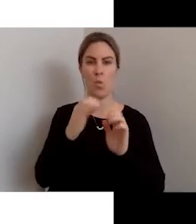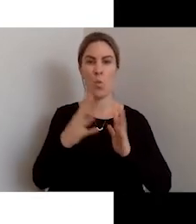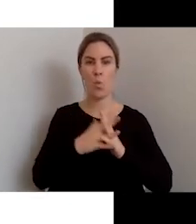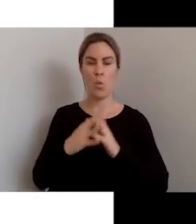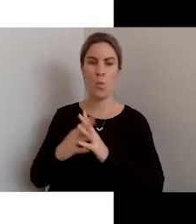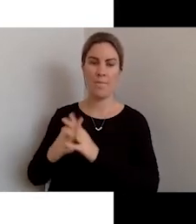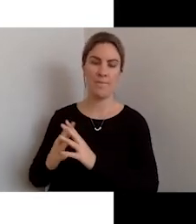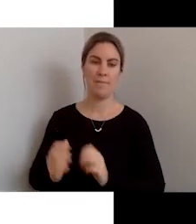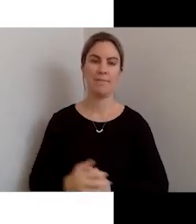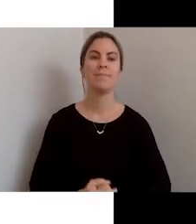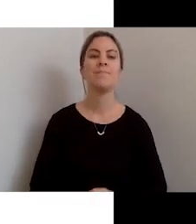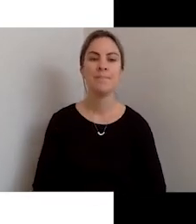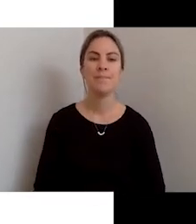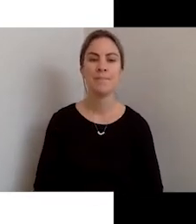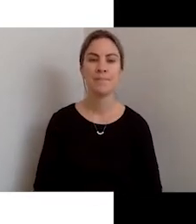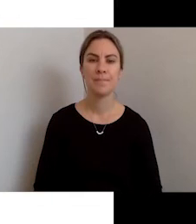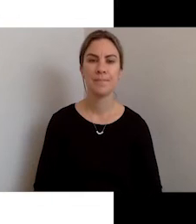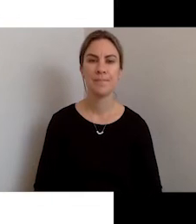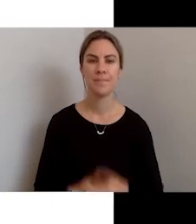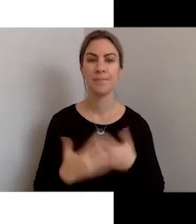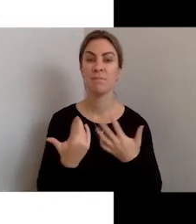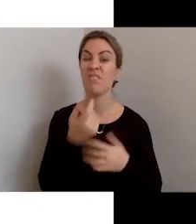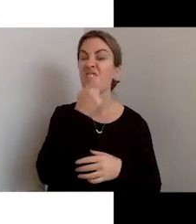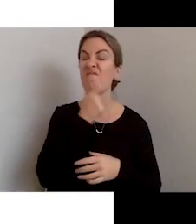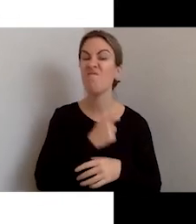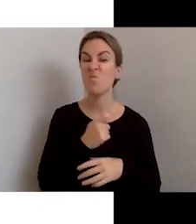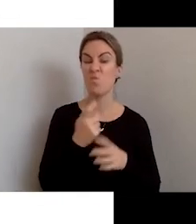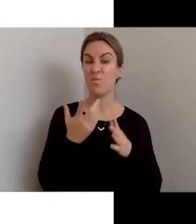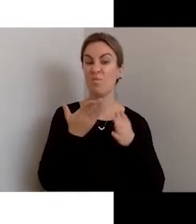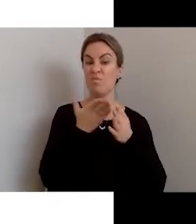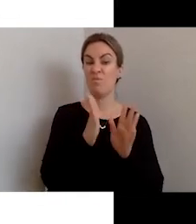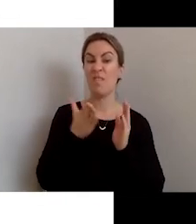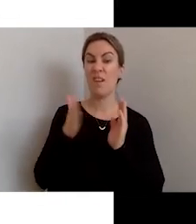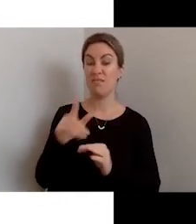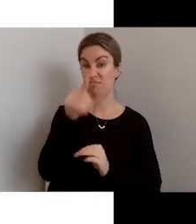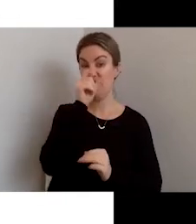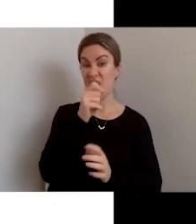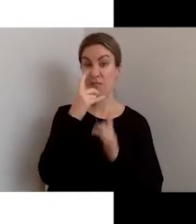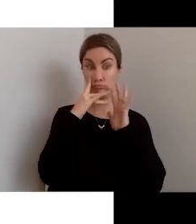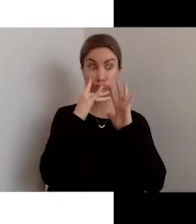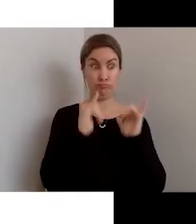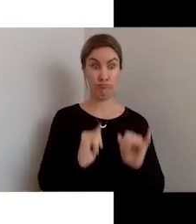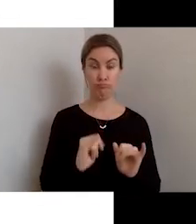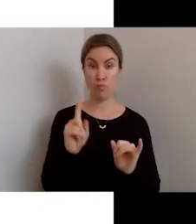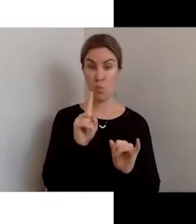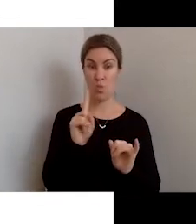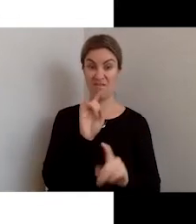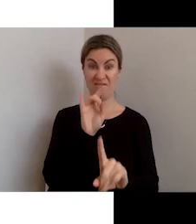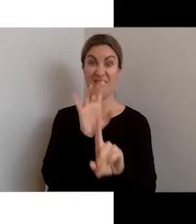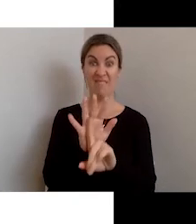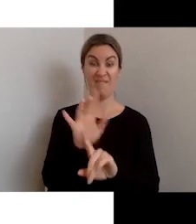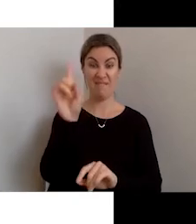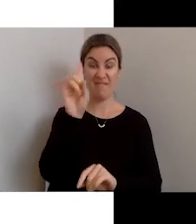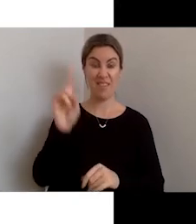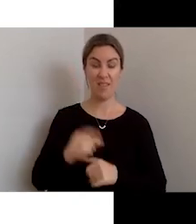are a few accessibility tests you can do yourself.